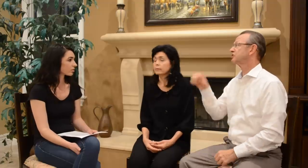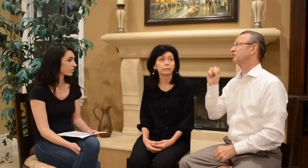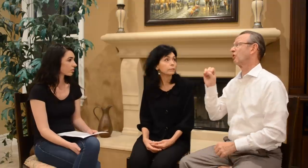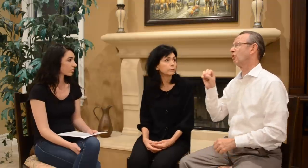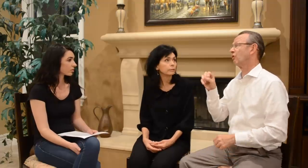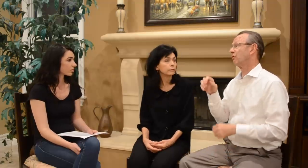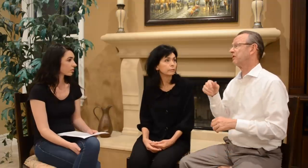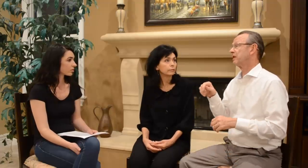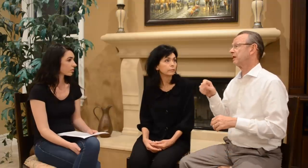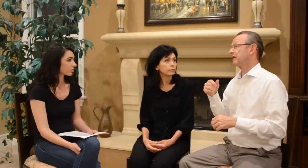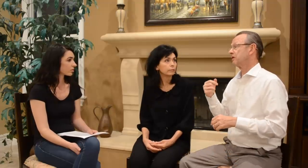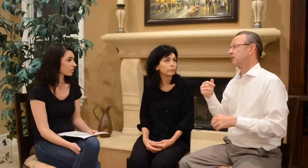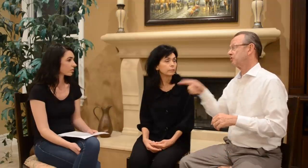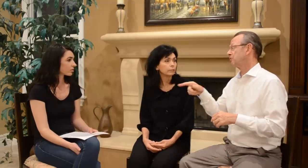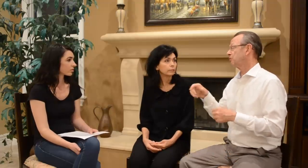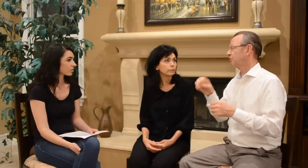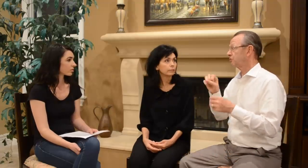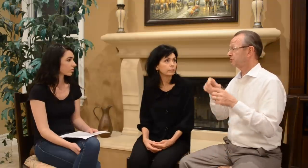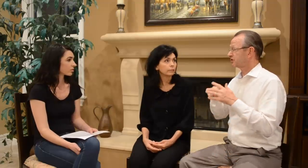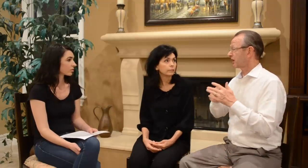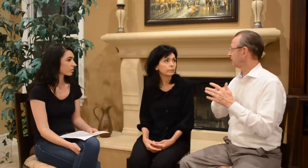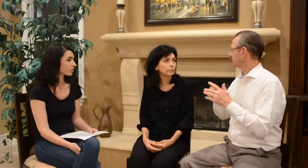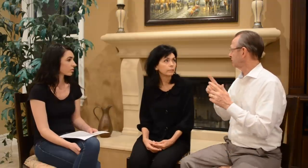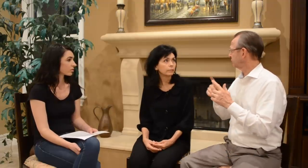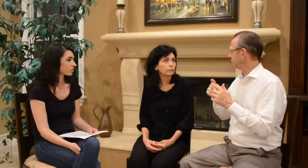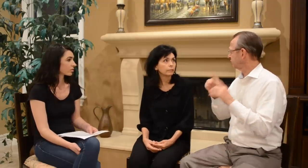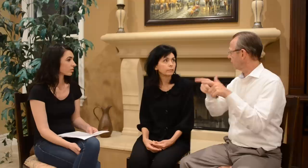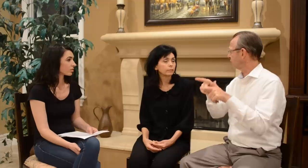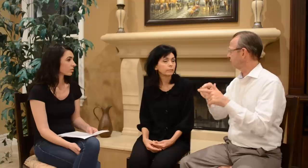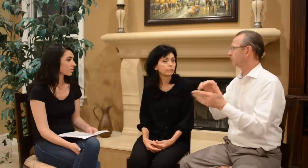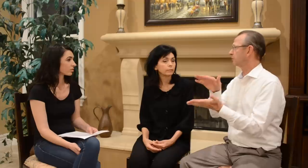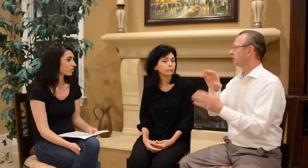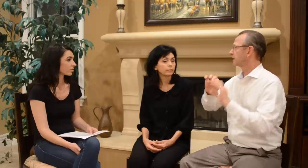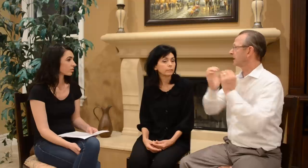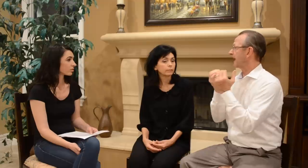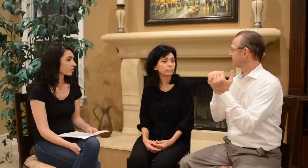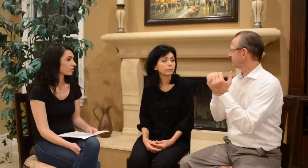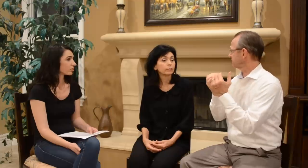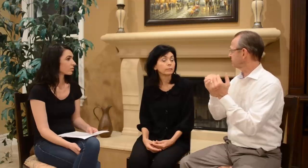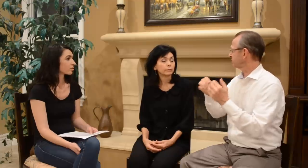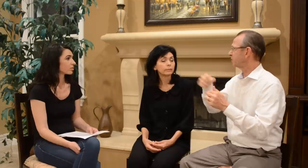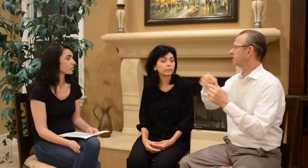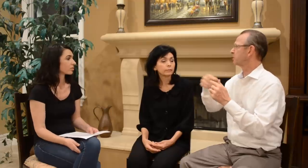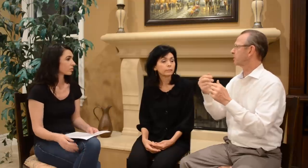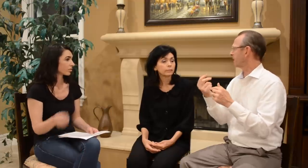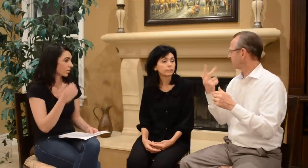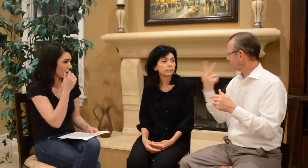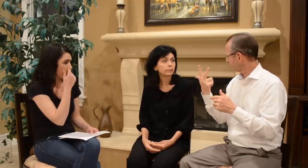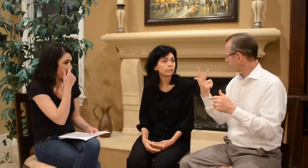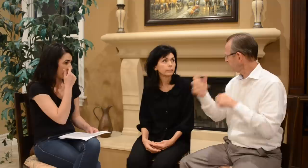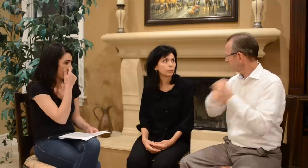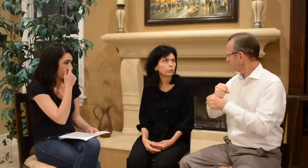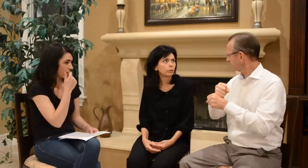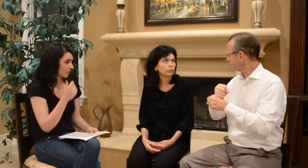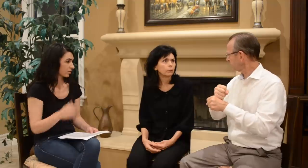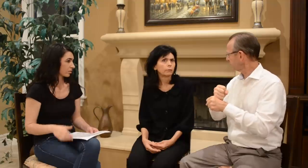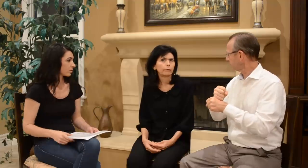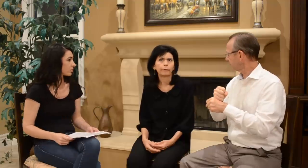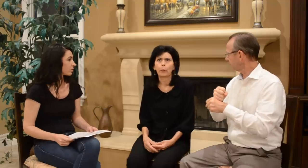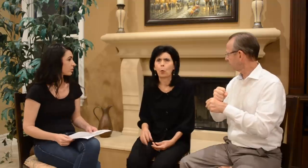So you started to go to classes when you were three years old.